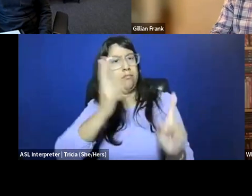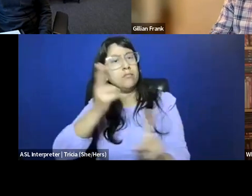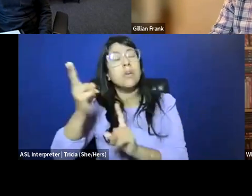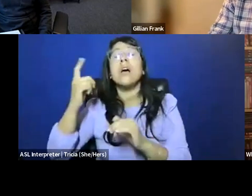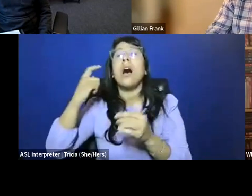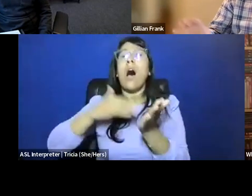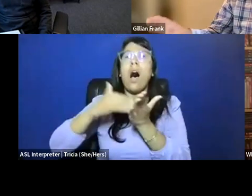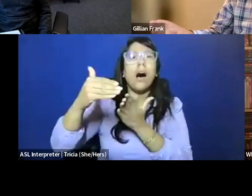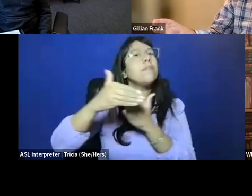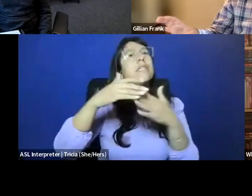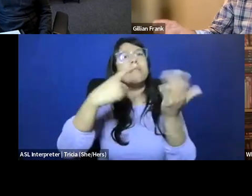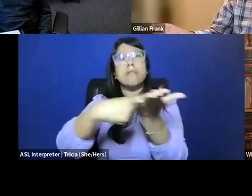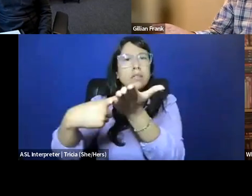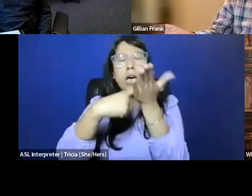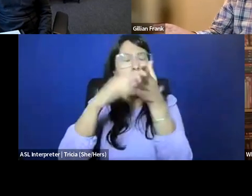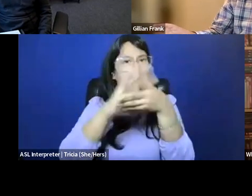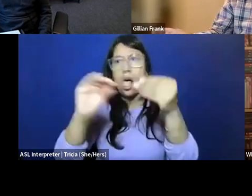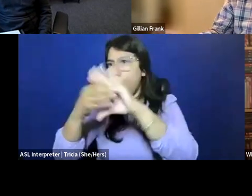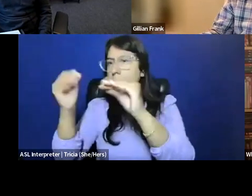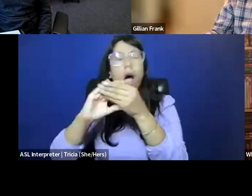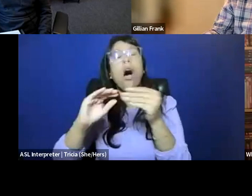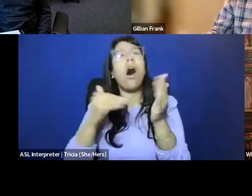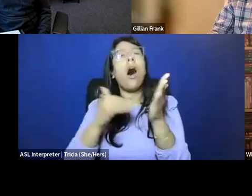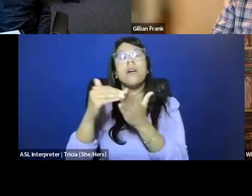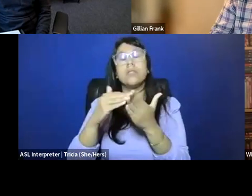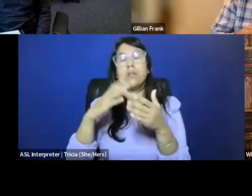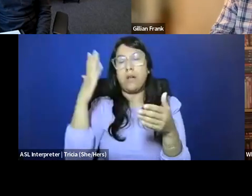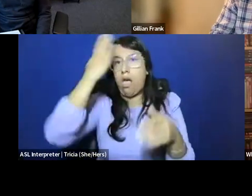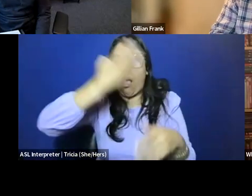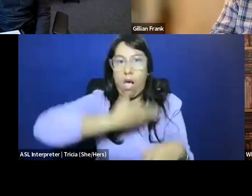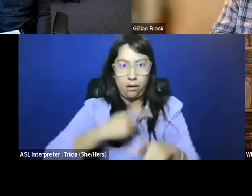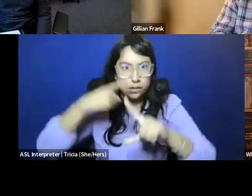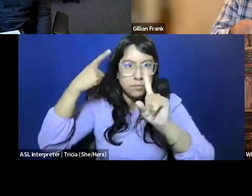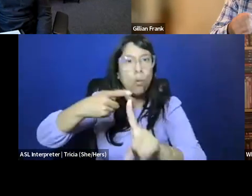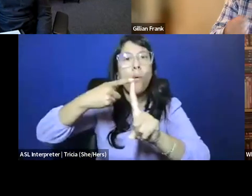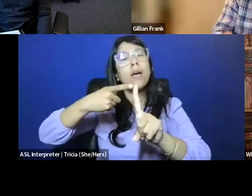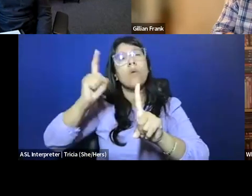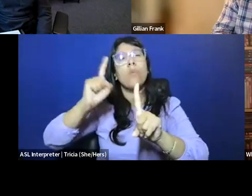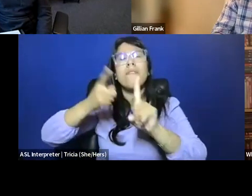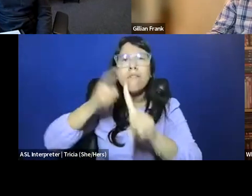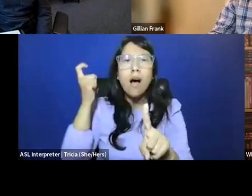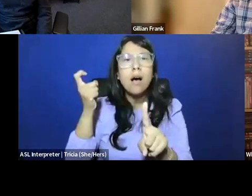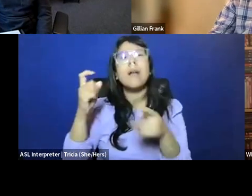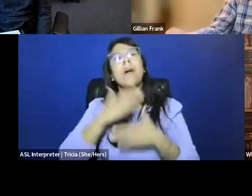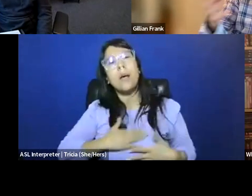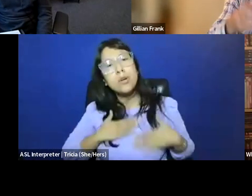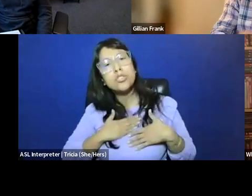sometimes I think we lose sight of the broader edifice. And so part of, and I so appreciate what Melissa and Kendra are doing today,